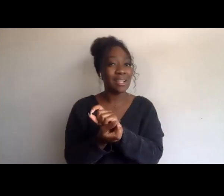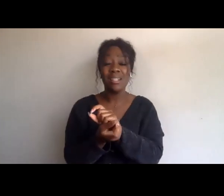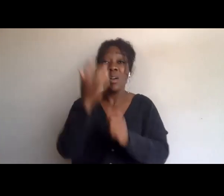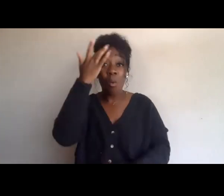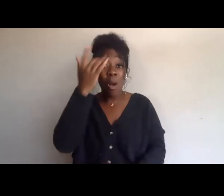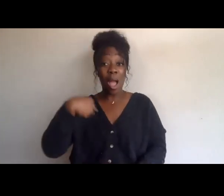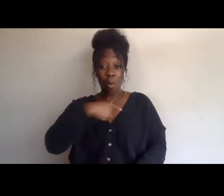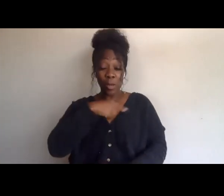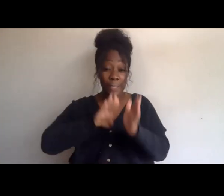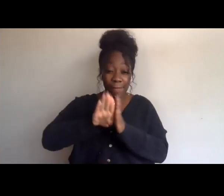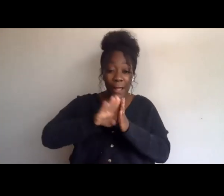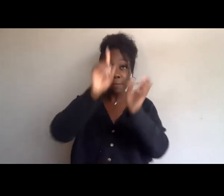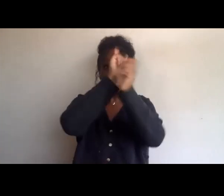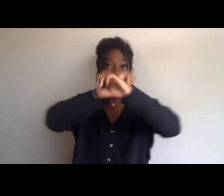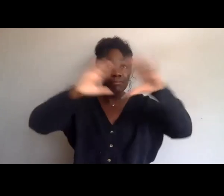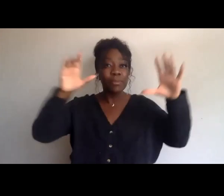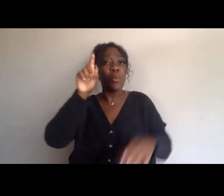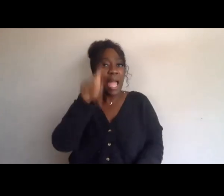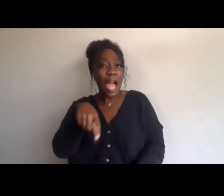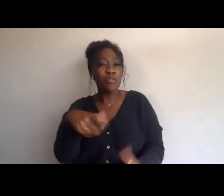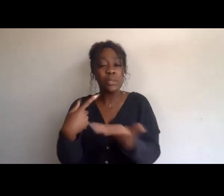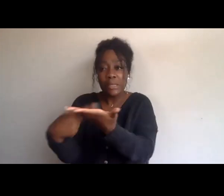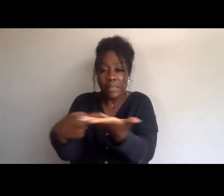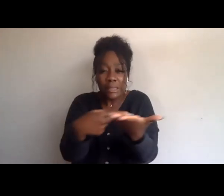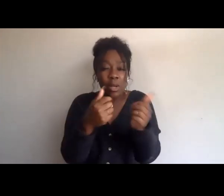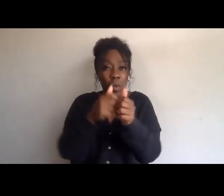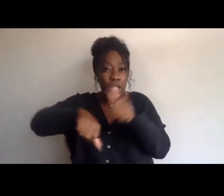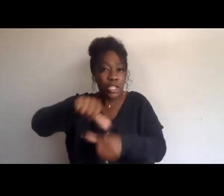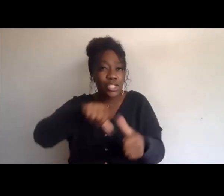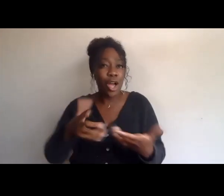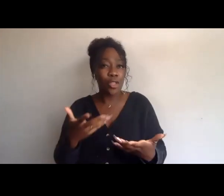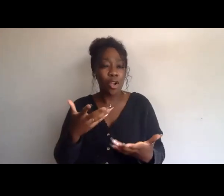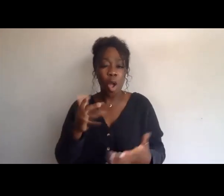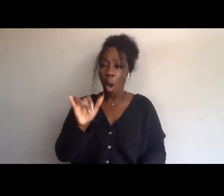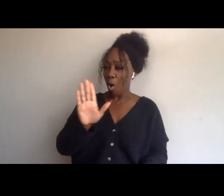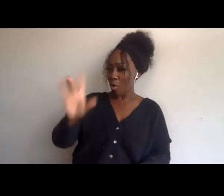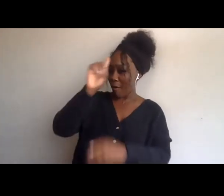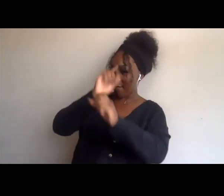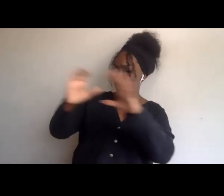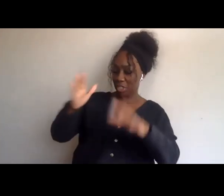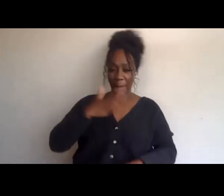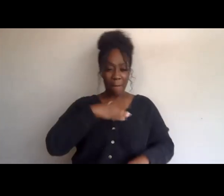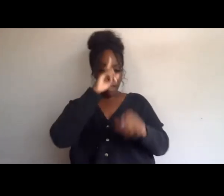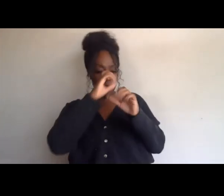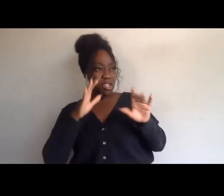is so that we can look to each other and say, our visions are aligned, so how do we struggle arm and arm?